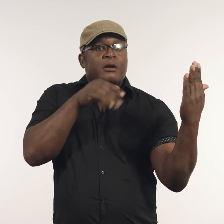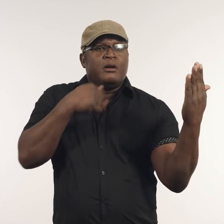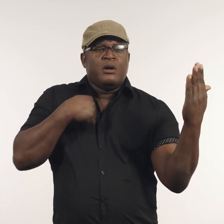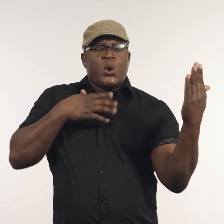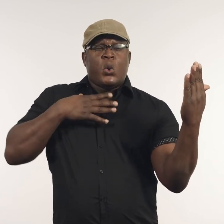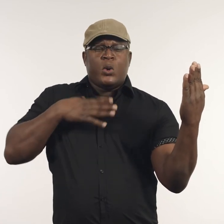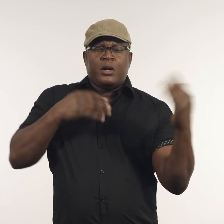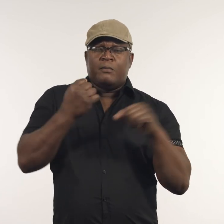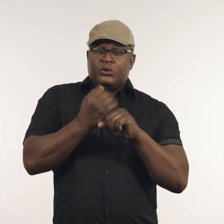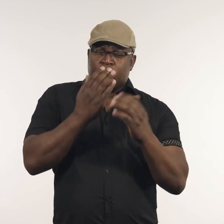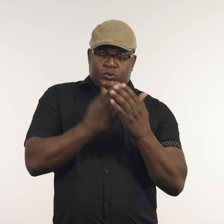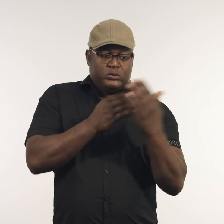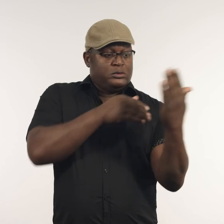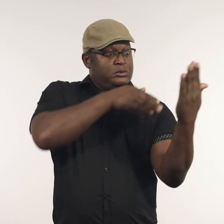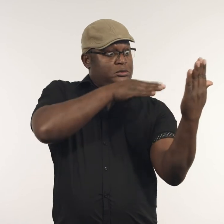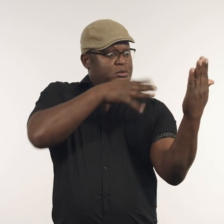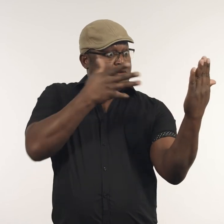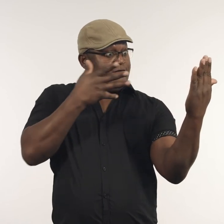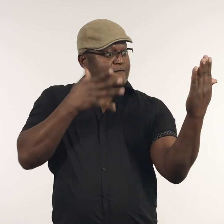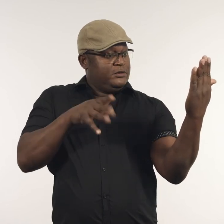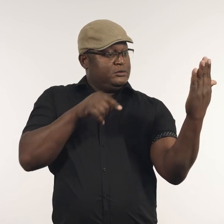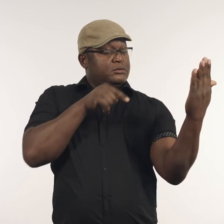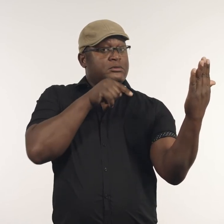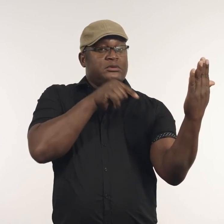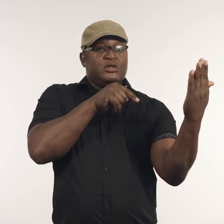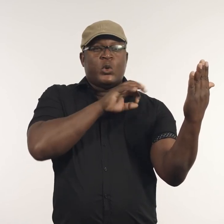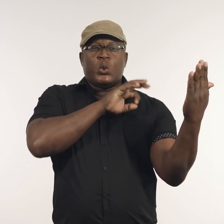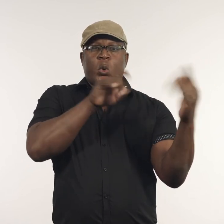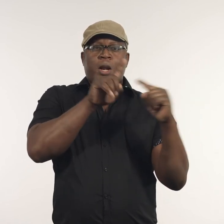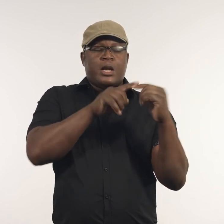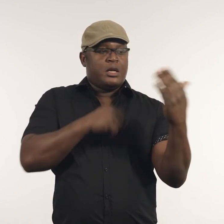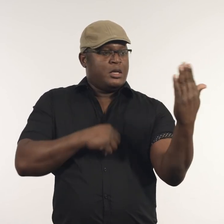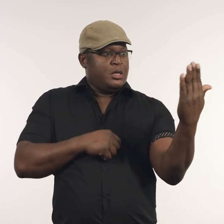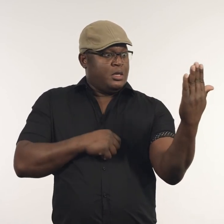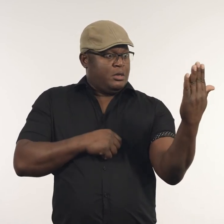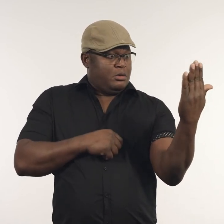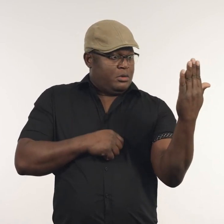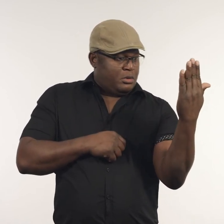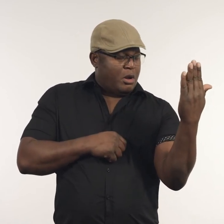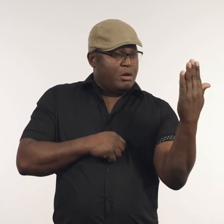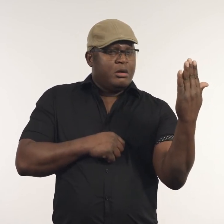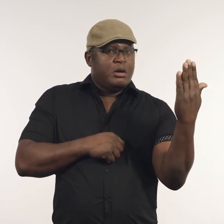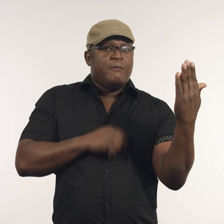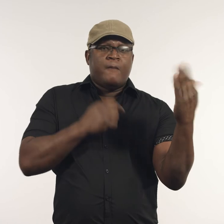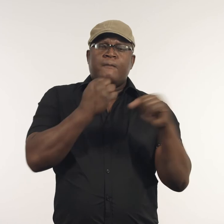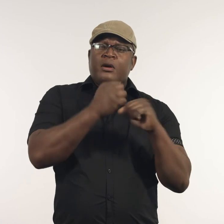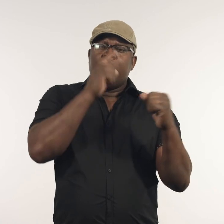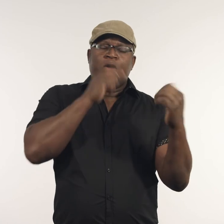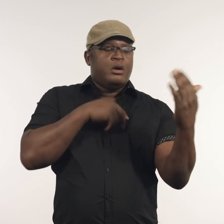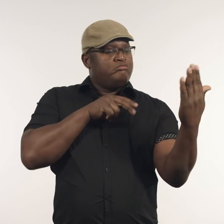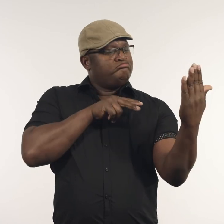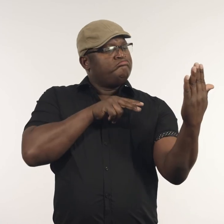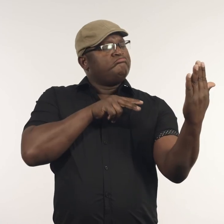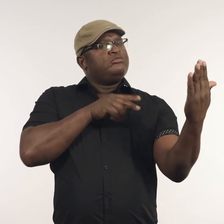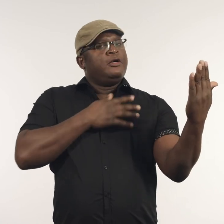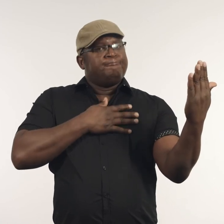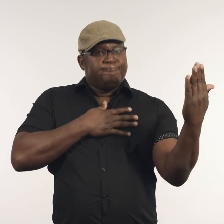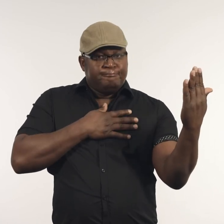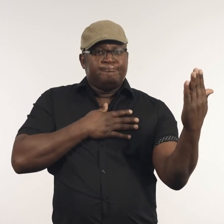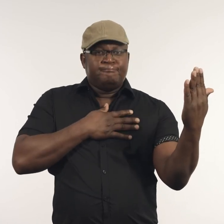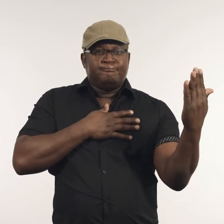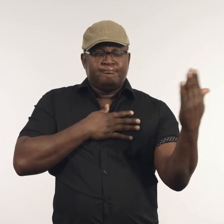which invites the viewer in but doesn’t impose itself on them.